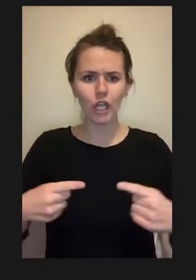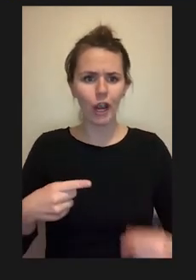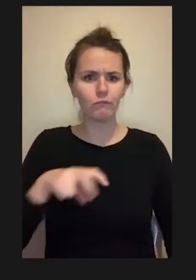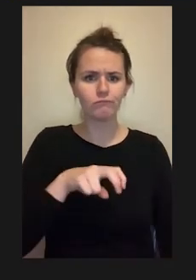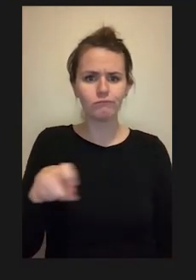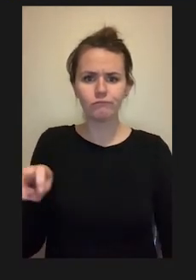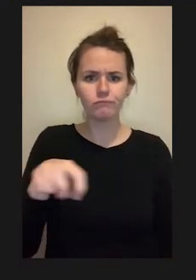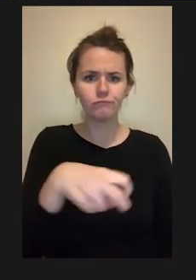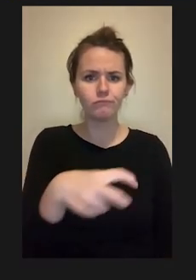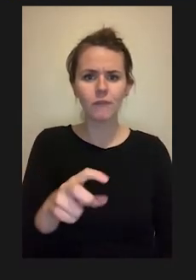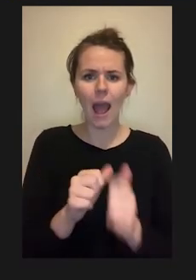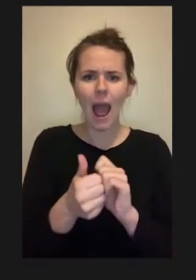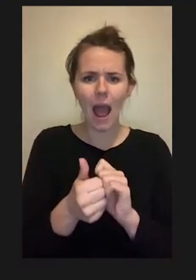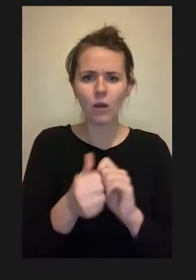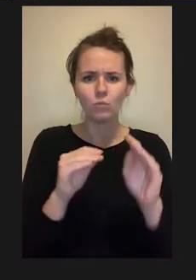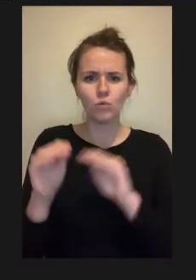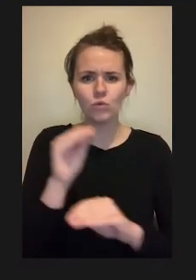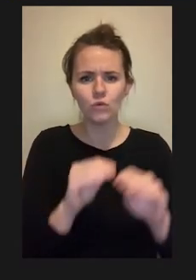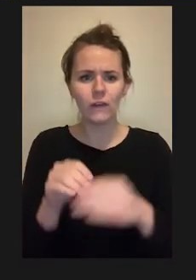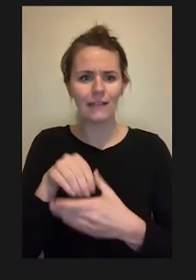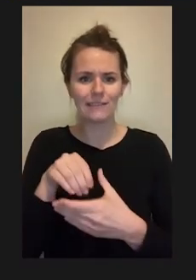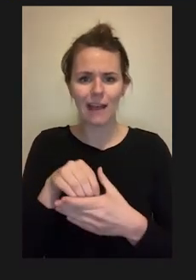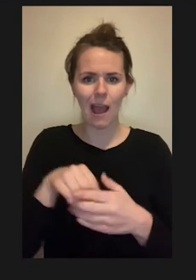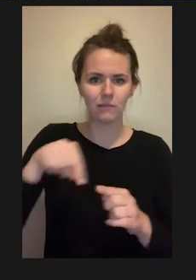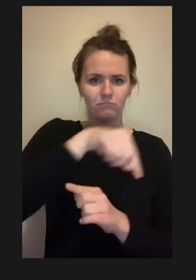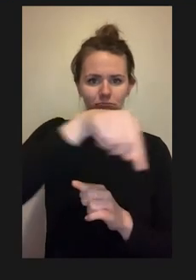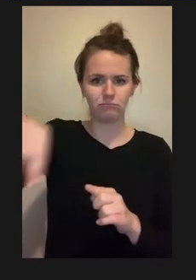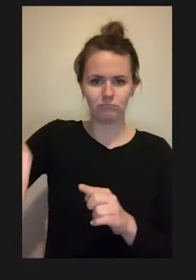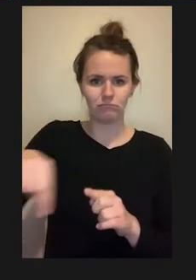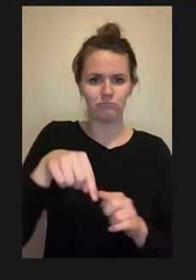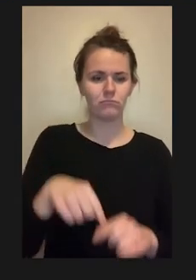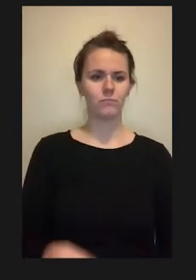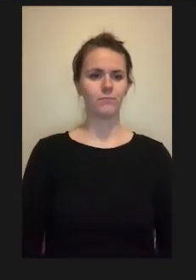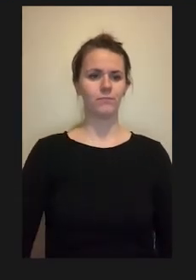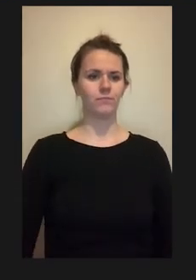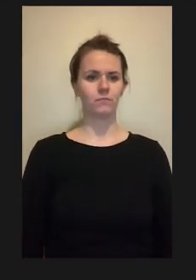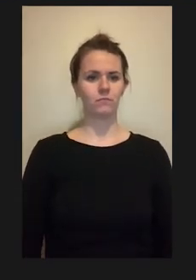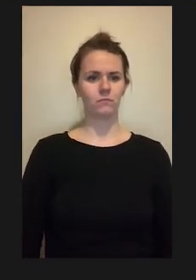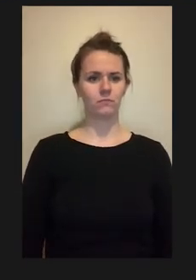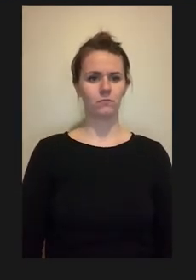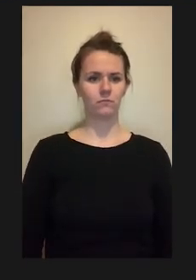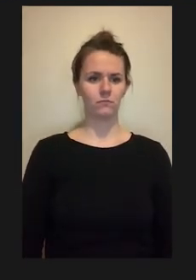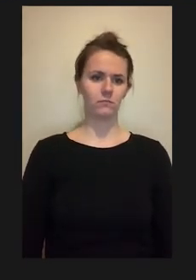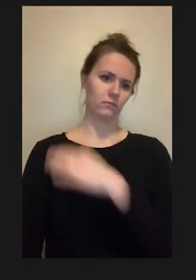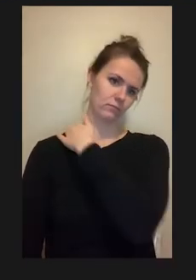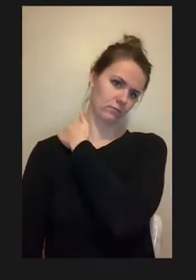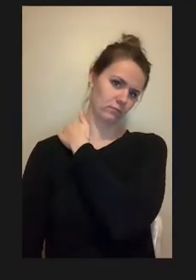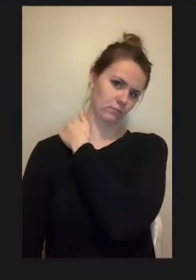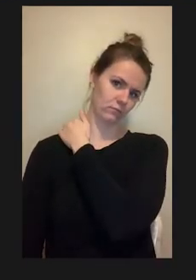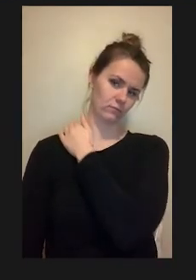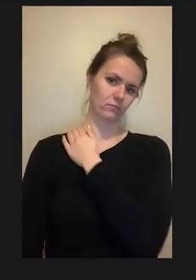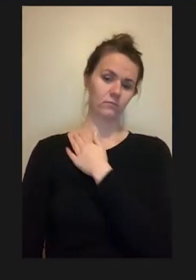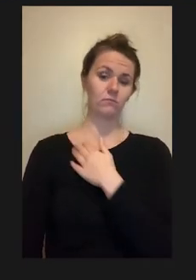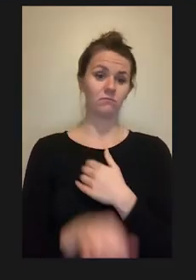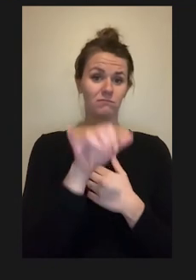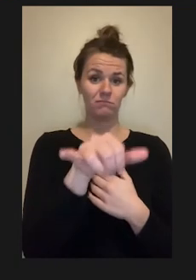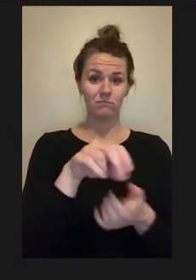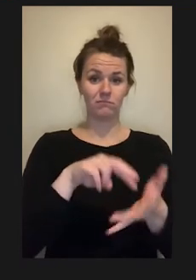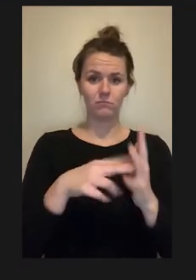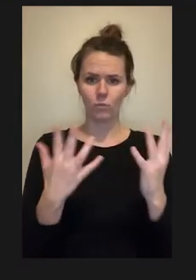triangle of the fume hood and lamb bench and sink and so it allows them to see what are the space